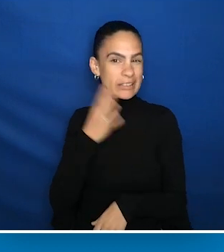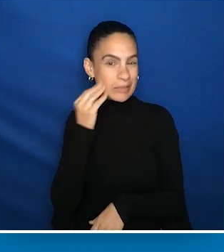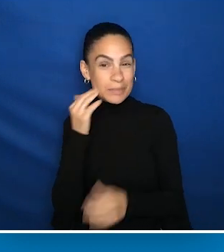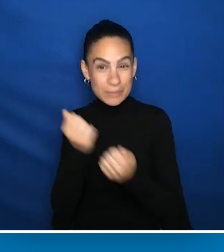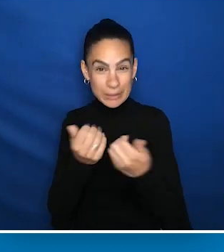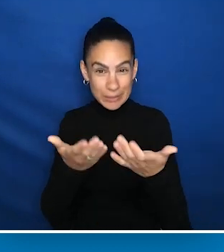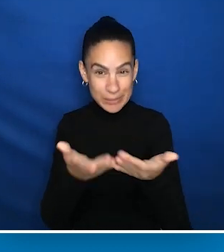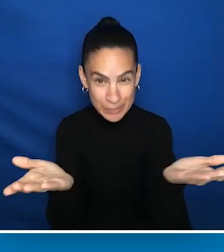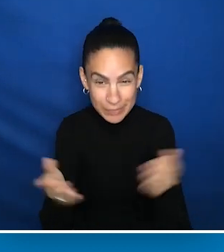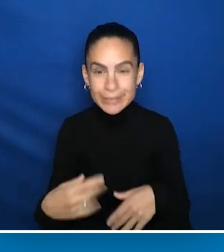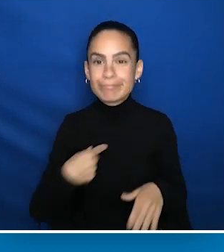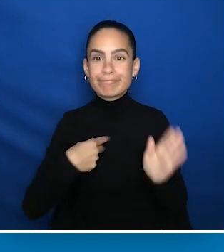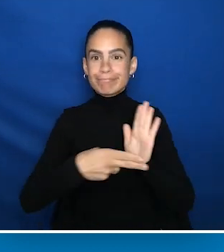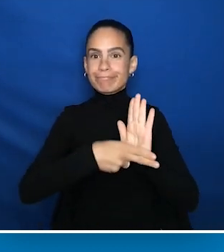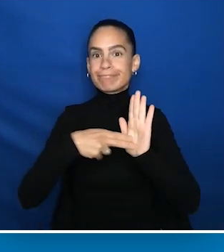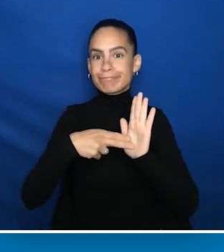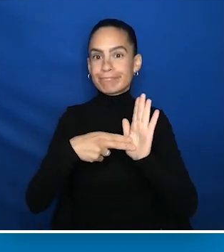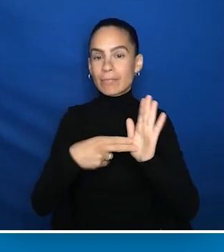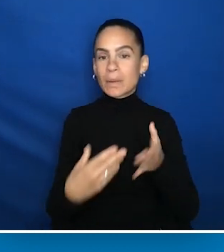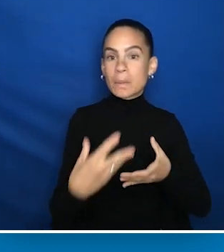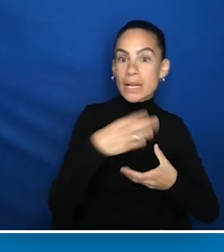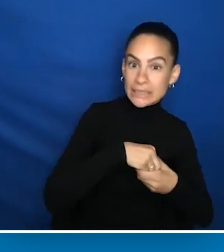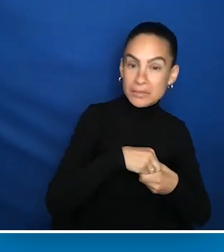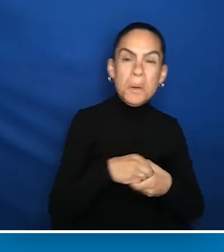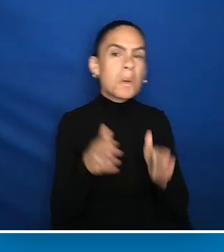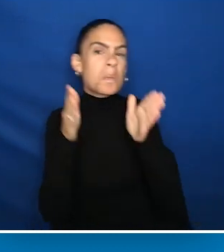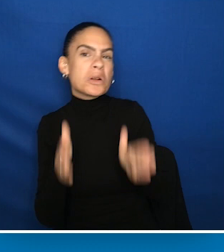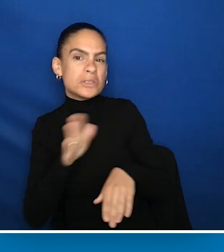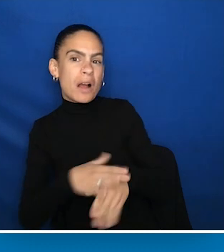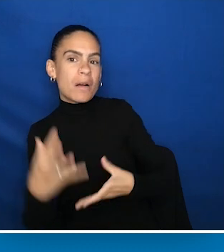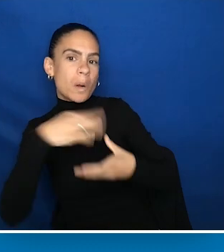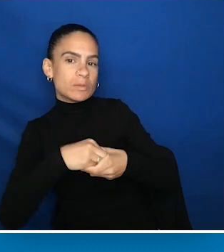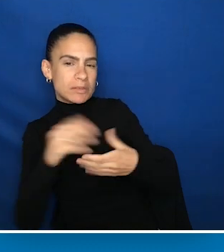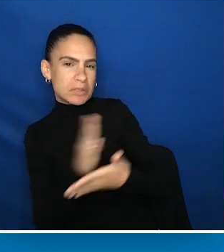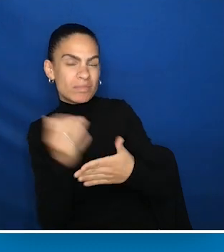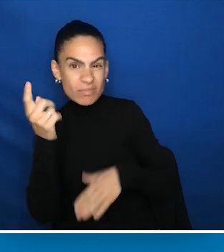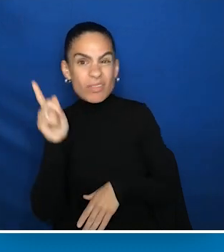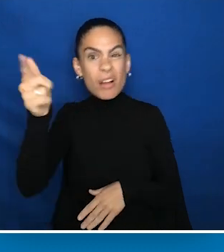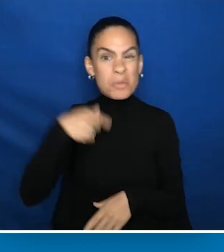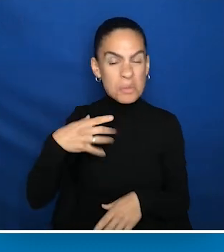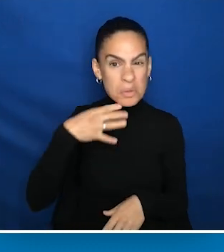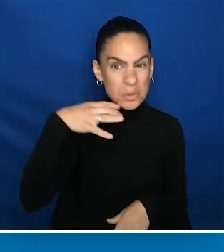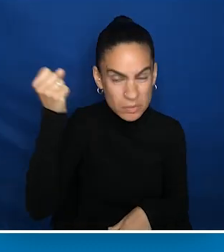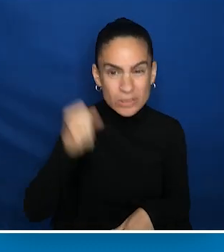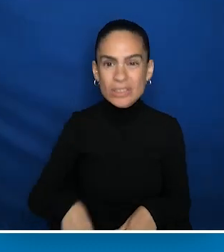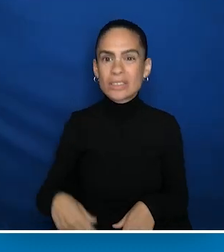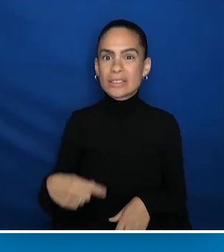I was diagnosed as autistic, or person on the autism spectrum, late in life. Being autistic, person on the autism spectrum,